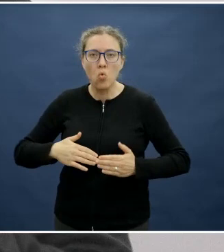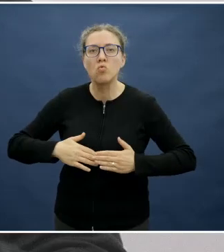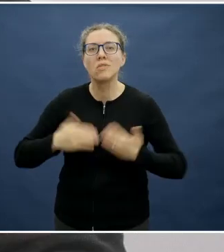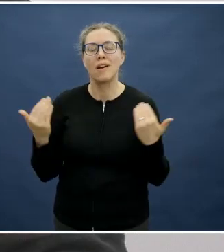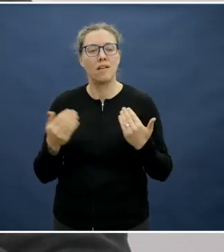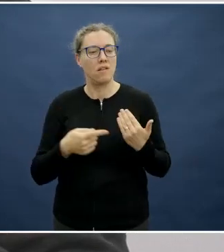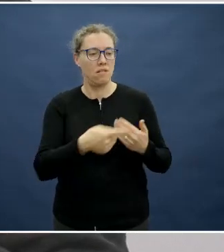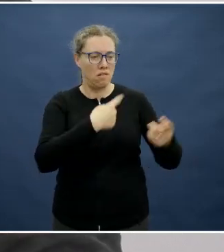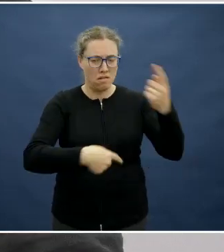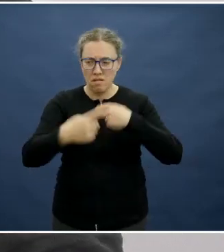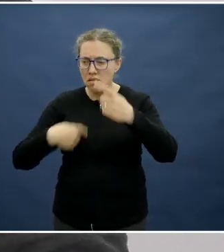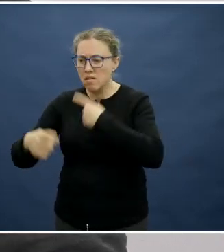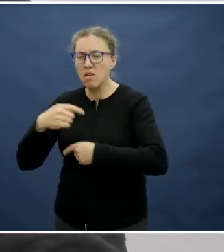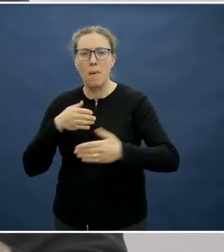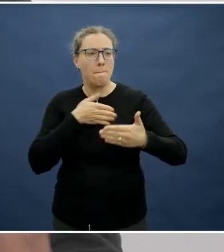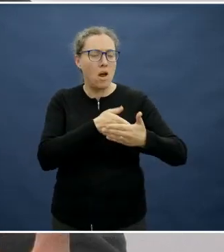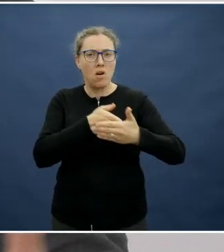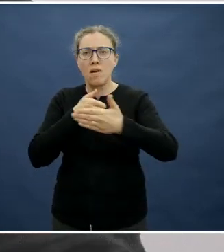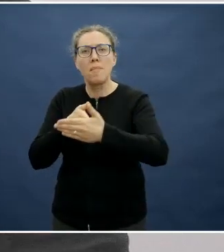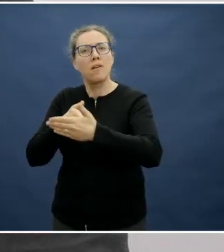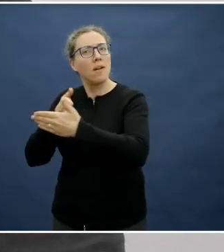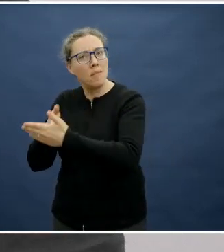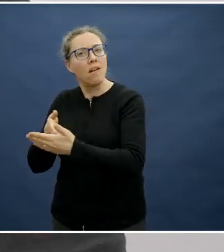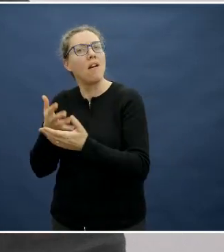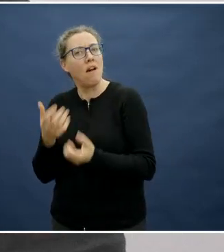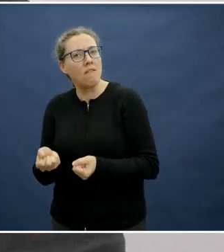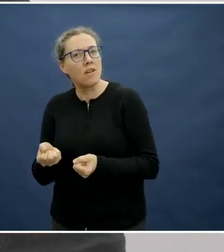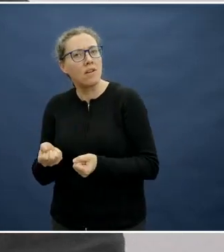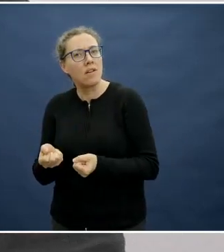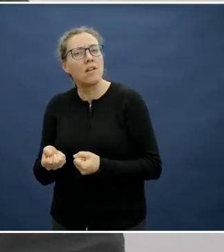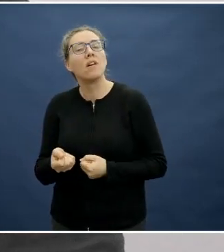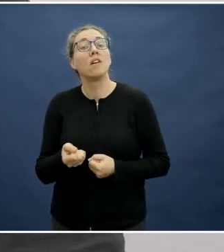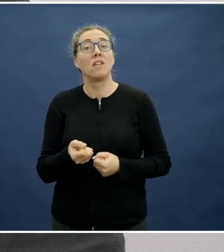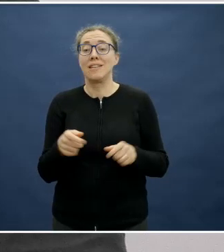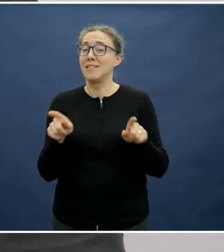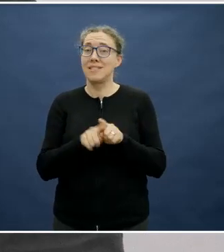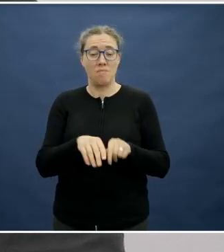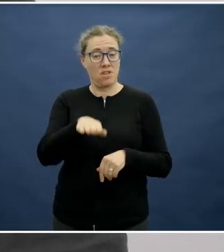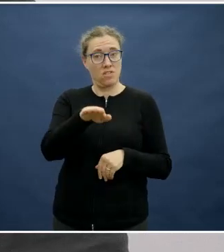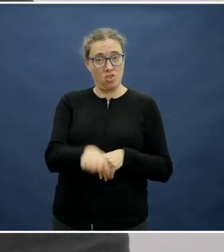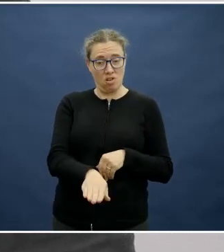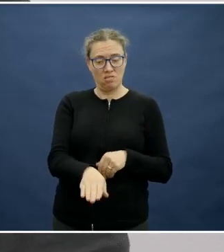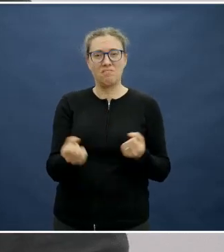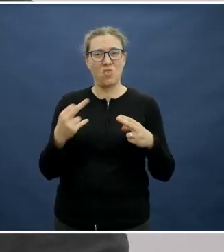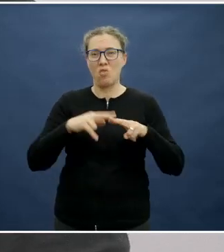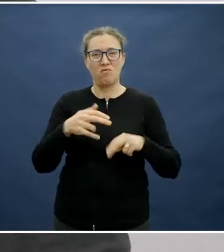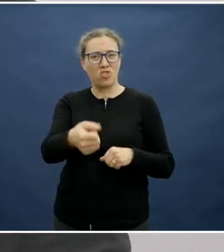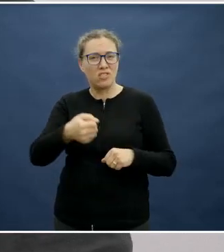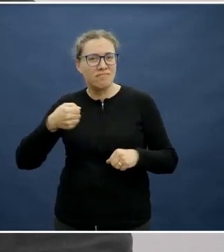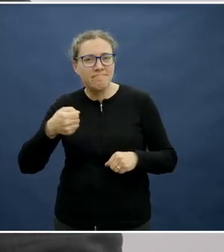and logistical issues they have in terms of eating healthy food. Why is it different for a child going to school who doesn't have a fridge and does have just